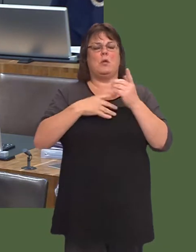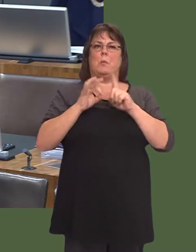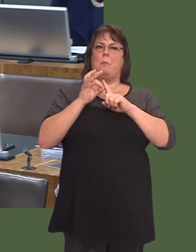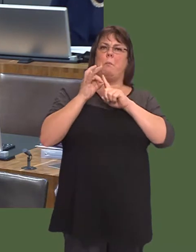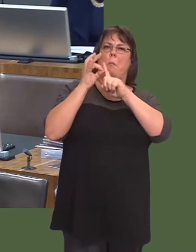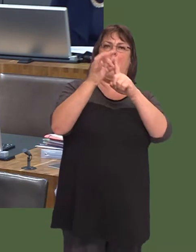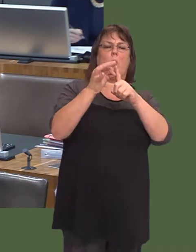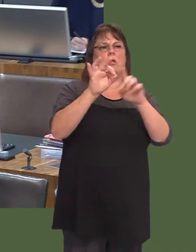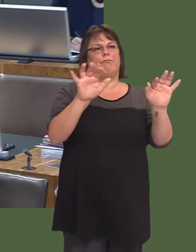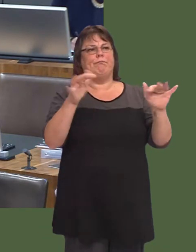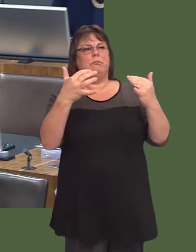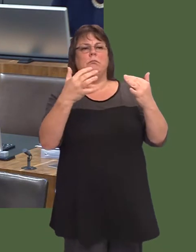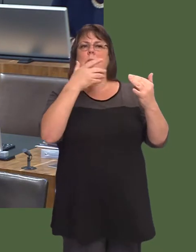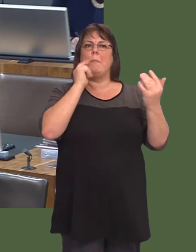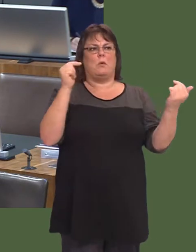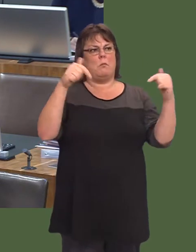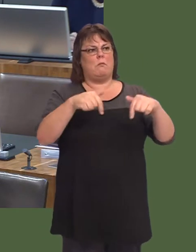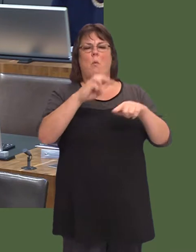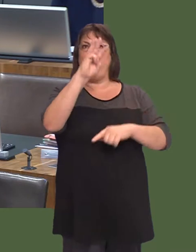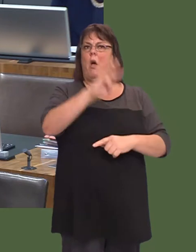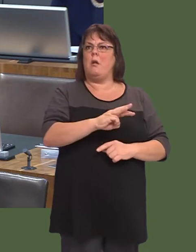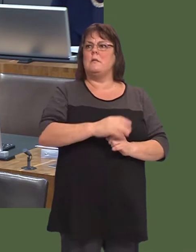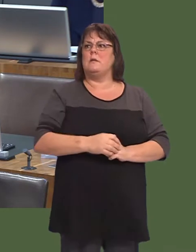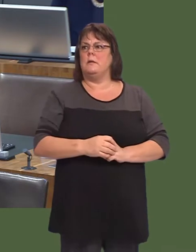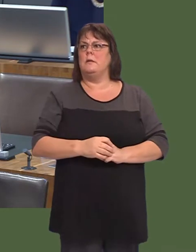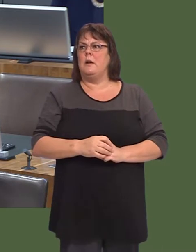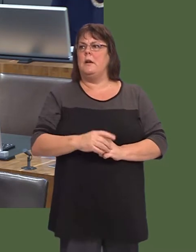promoting Wales, and we know, of course, with the Euros last year, that probably had the